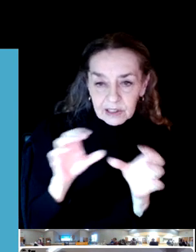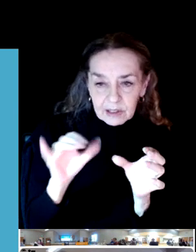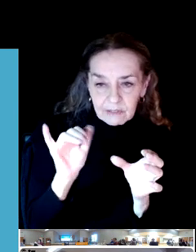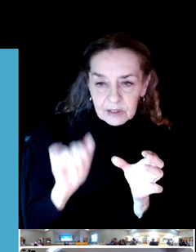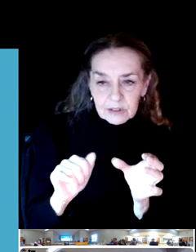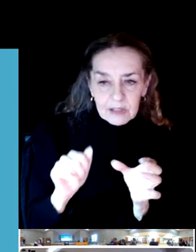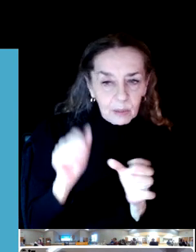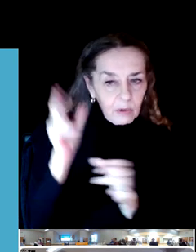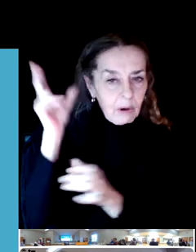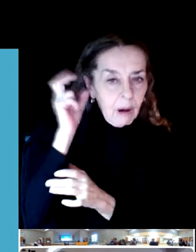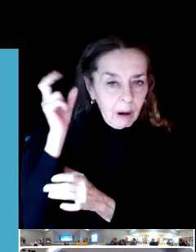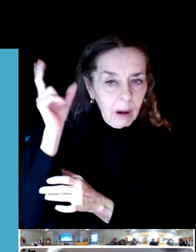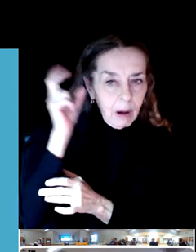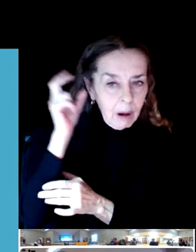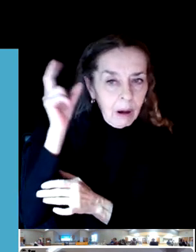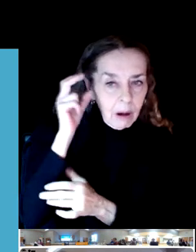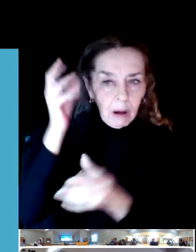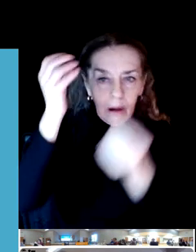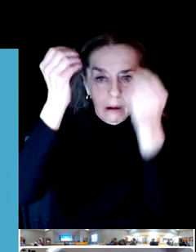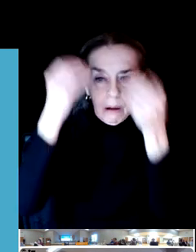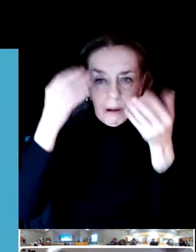we'll see how how it shakes out through the process.